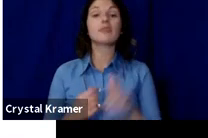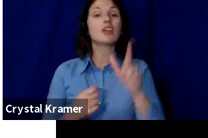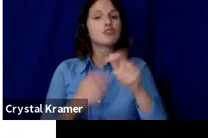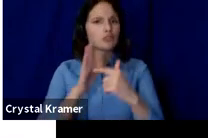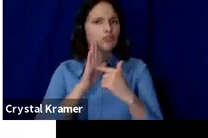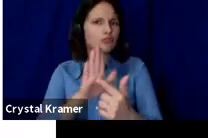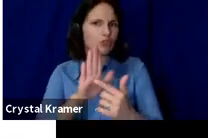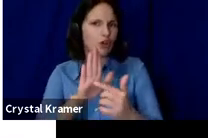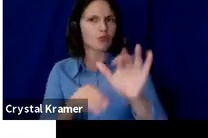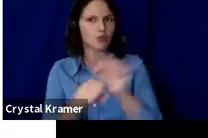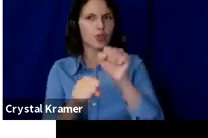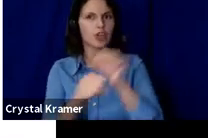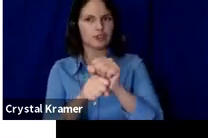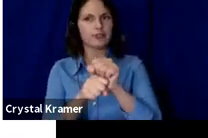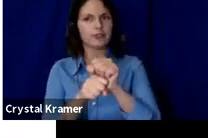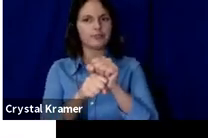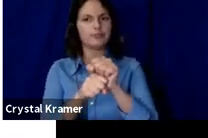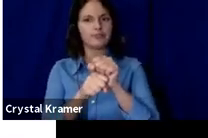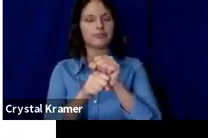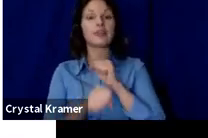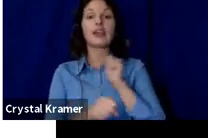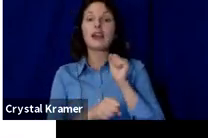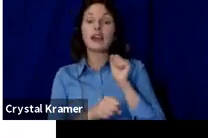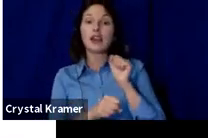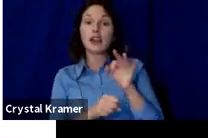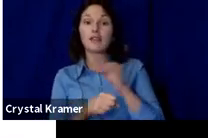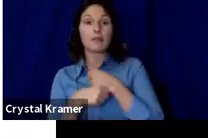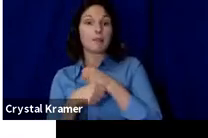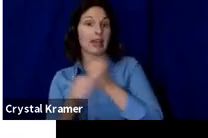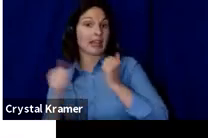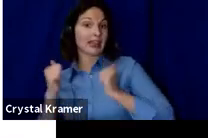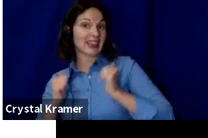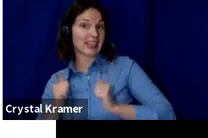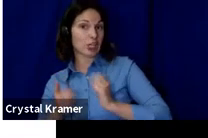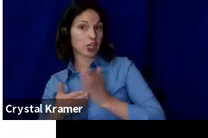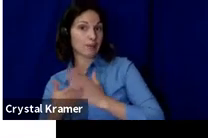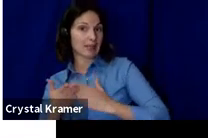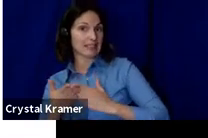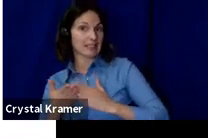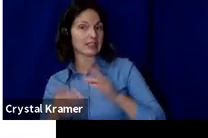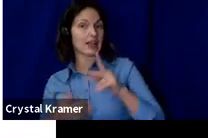If you are making a theater piece, see if you can show bits of your actors rehearsing.